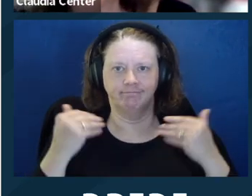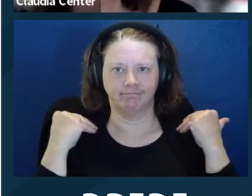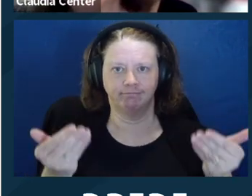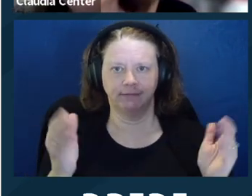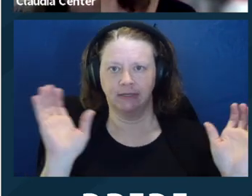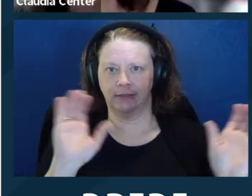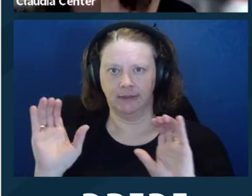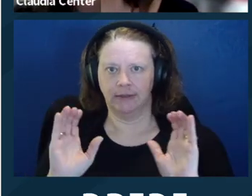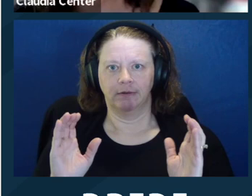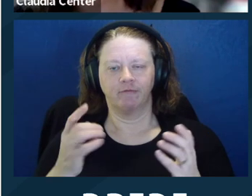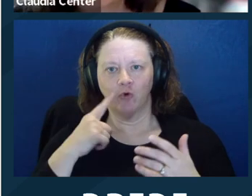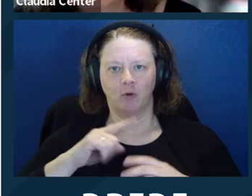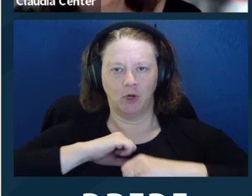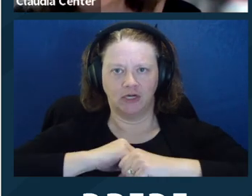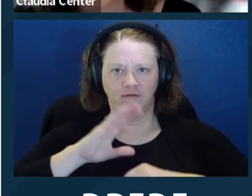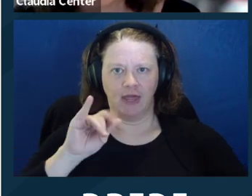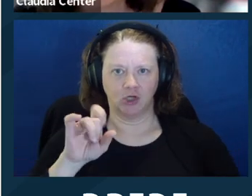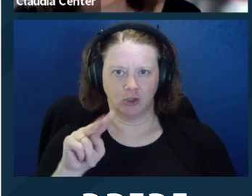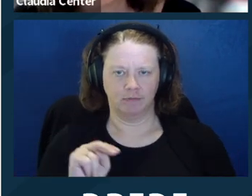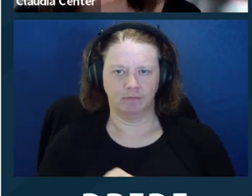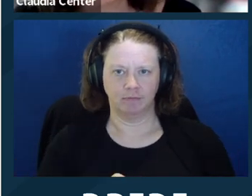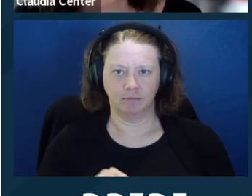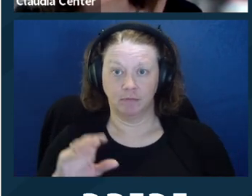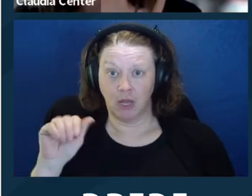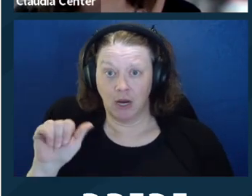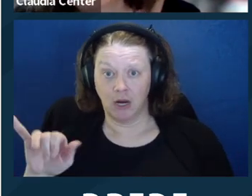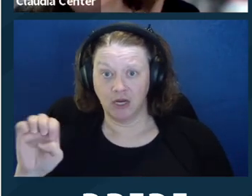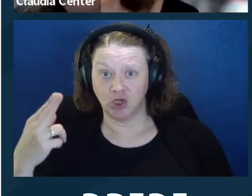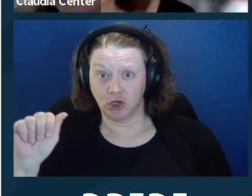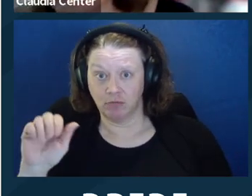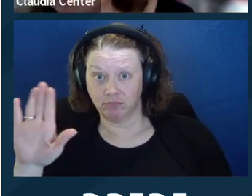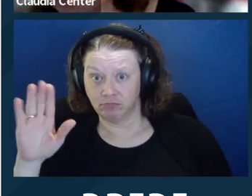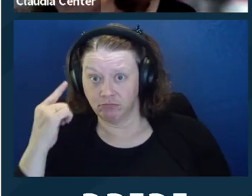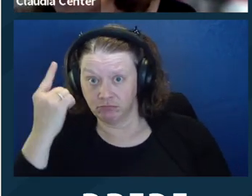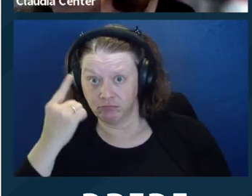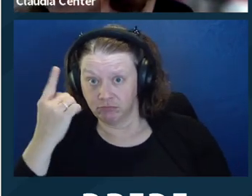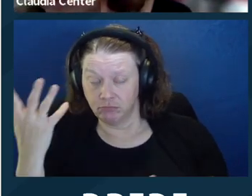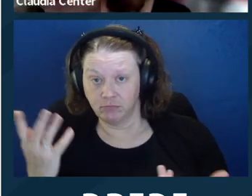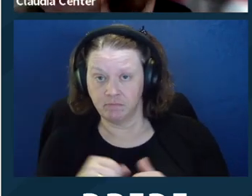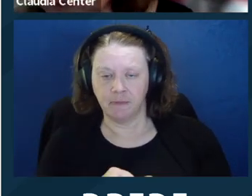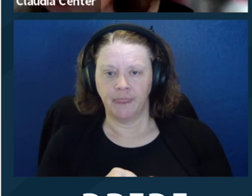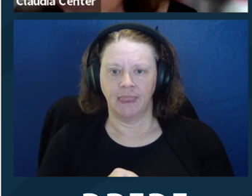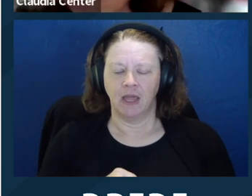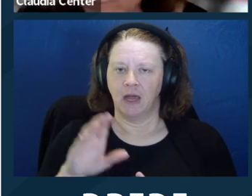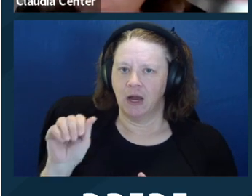to unilaterally seek out protective action. Ayesha, any thoughts on that?